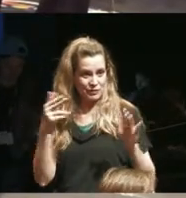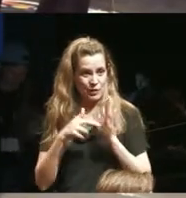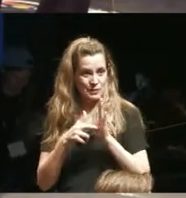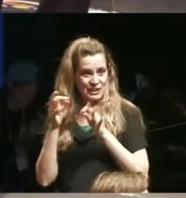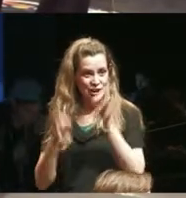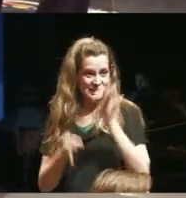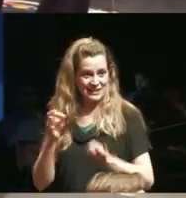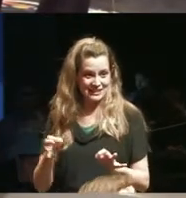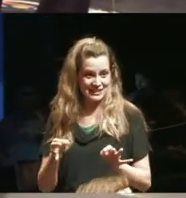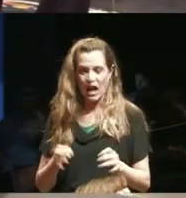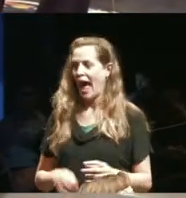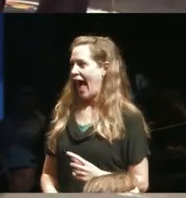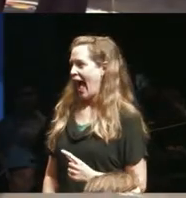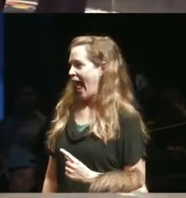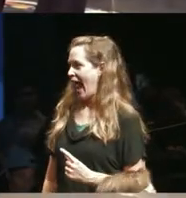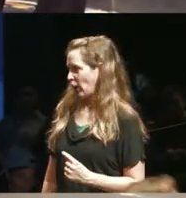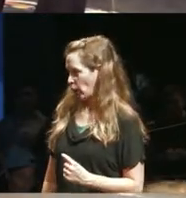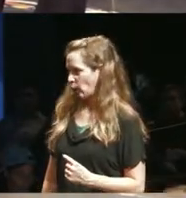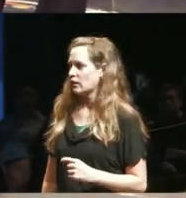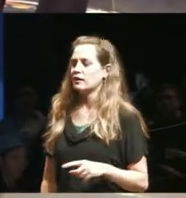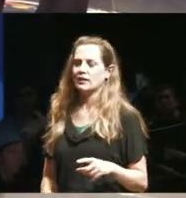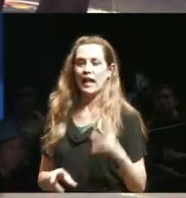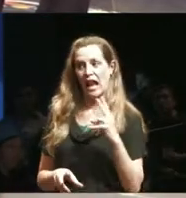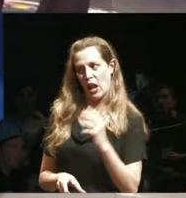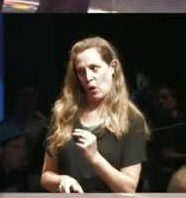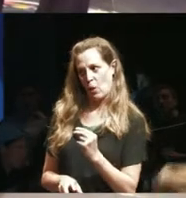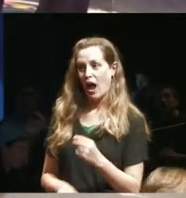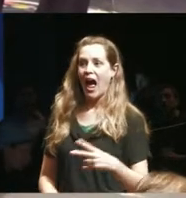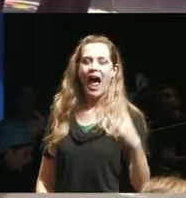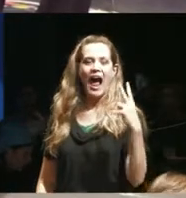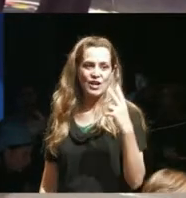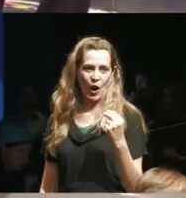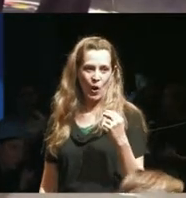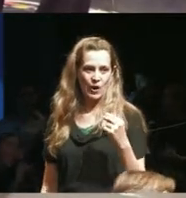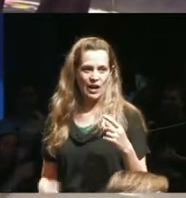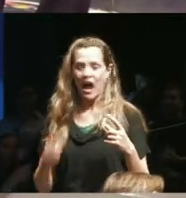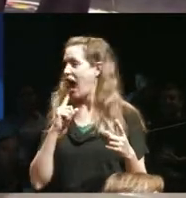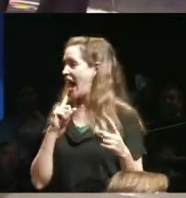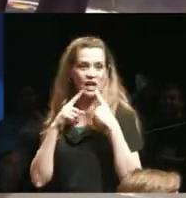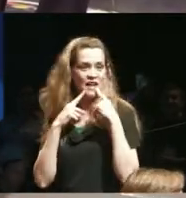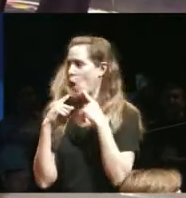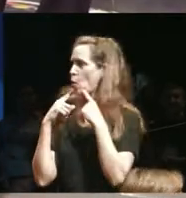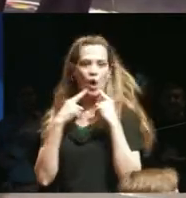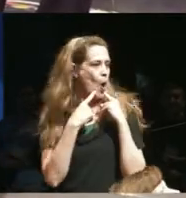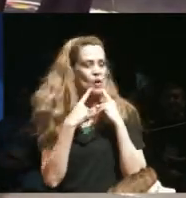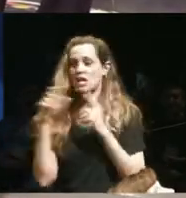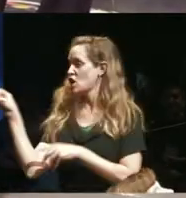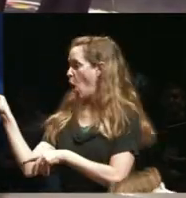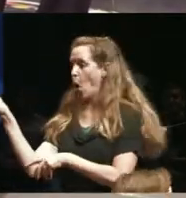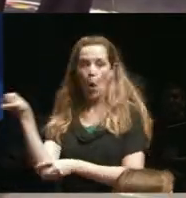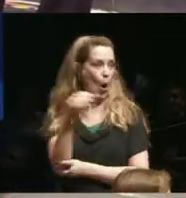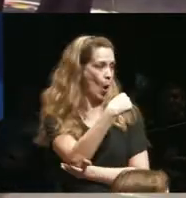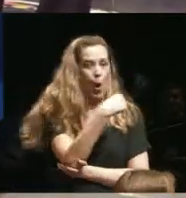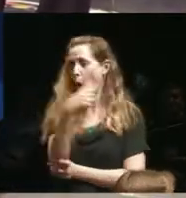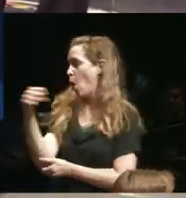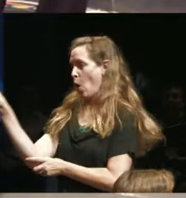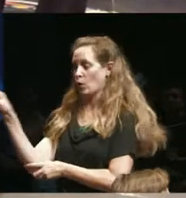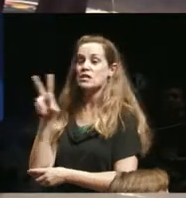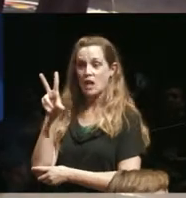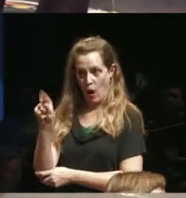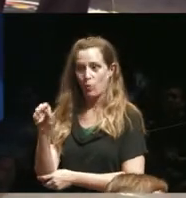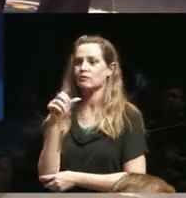as you said would you can i what do you okay dude the answer is no so that's one